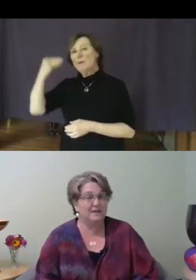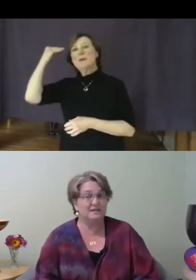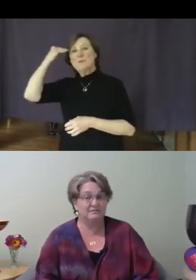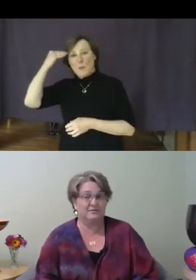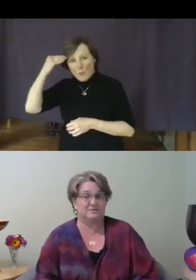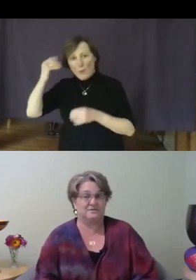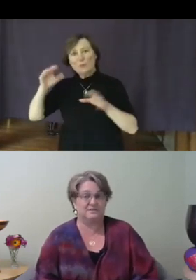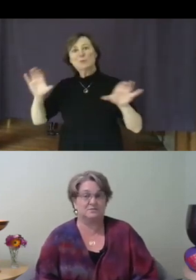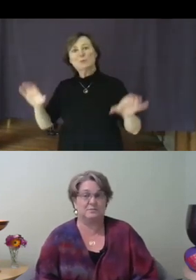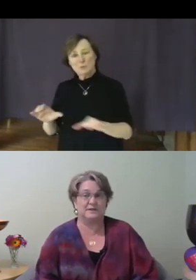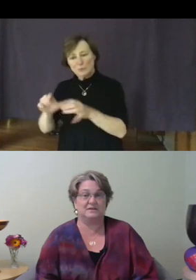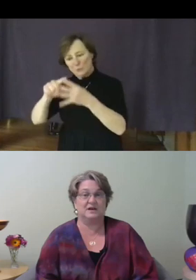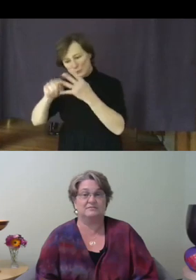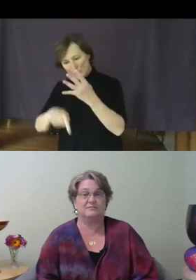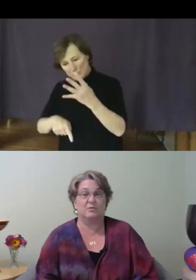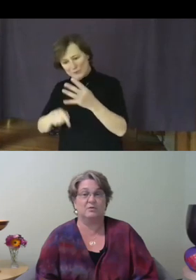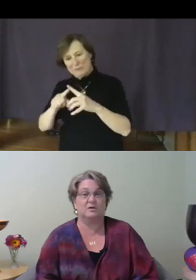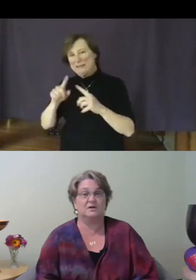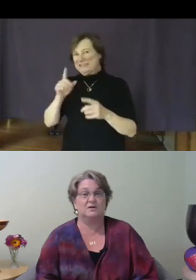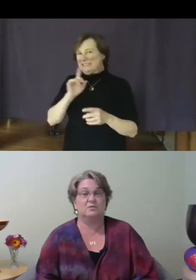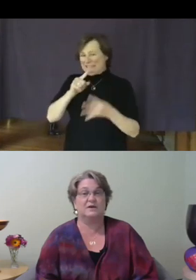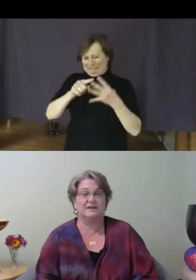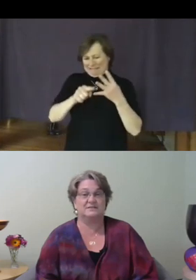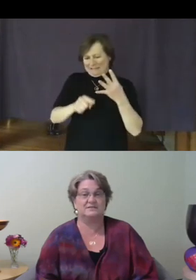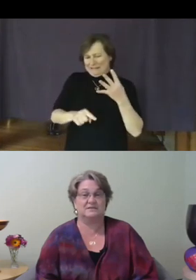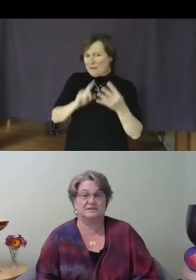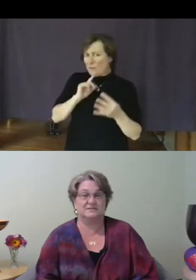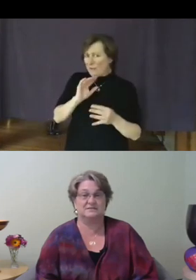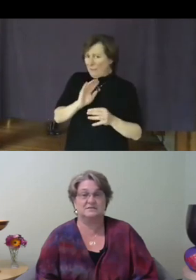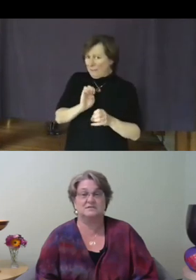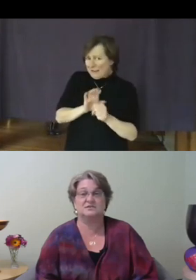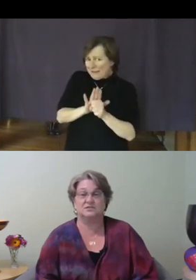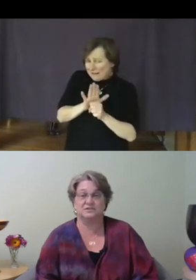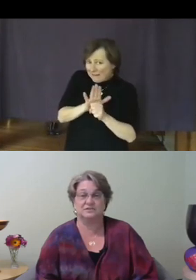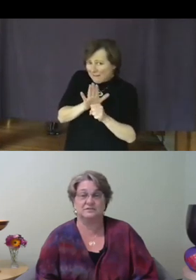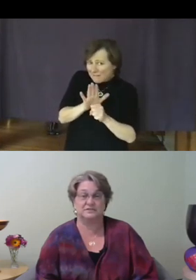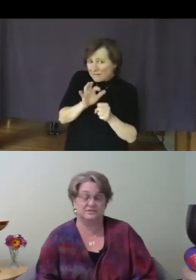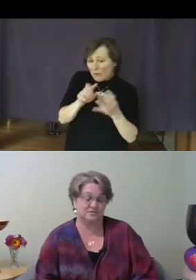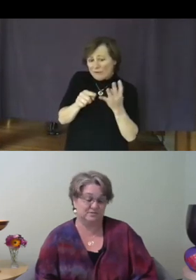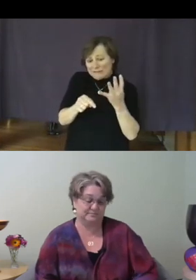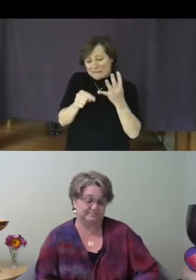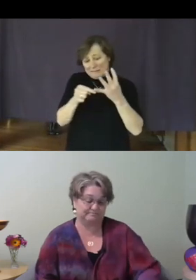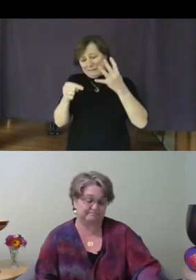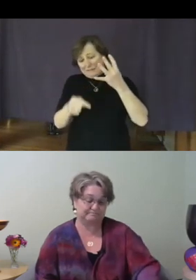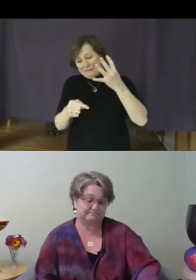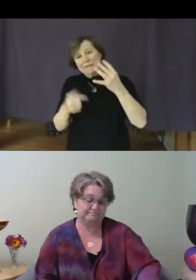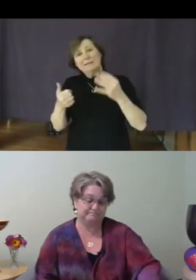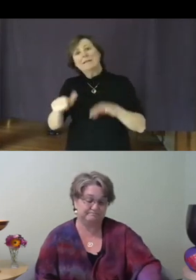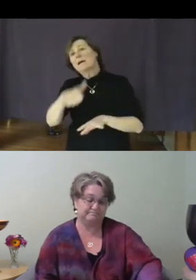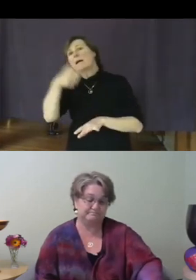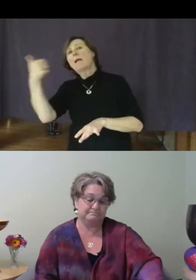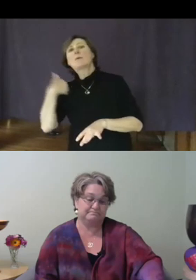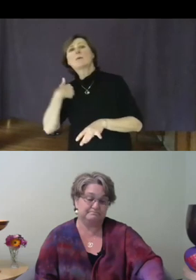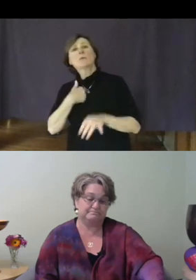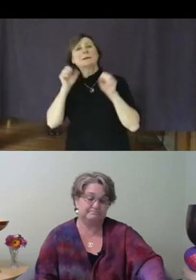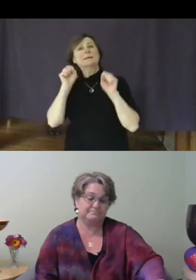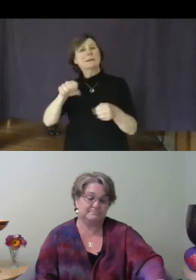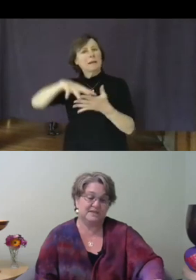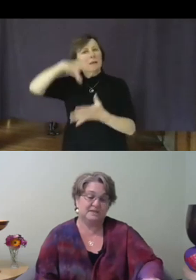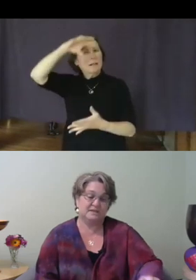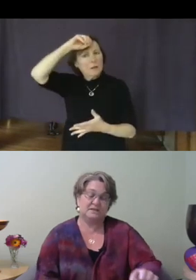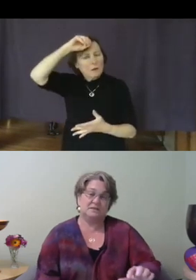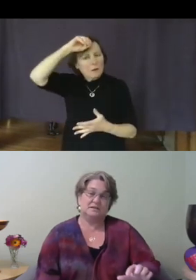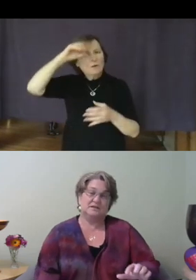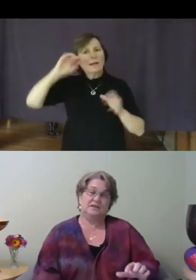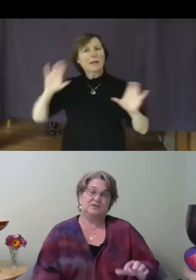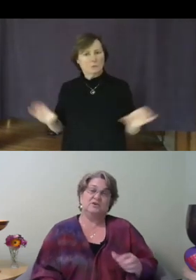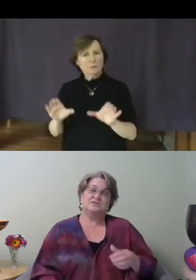those things will be enough, or what else there is to learn and do. In order to